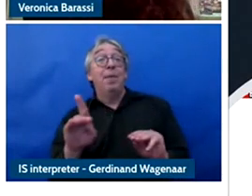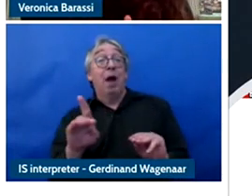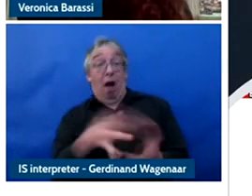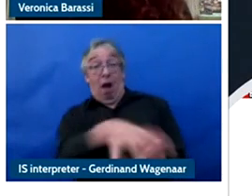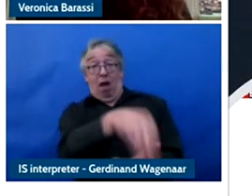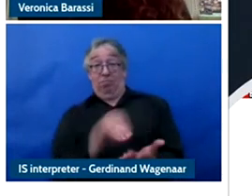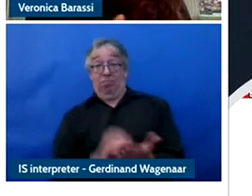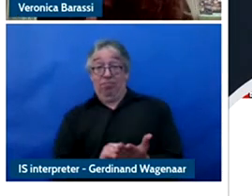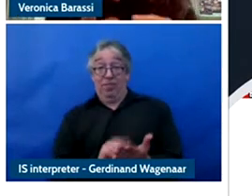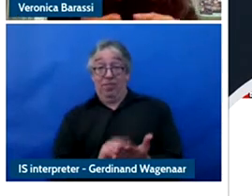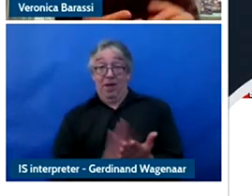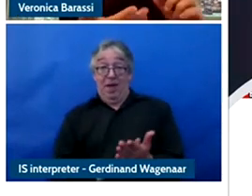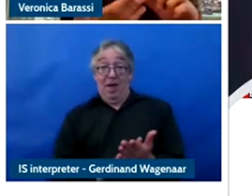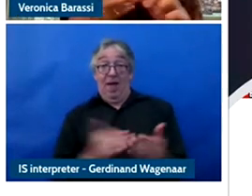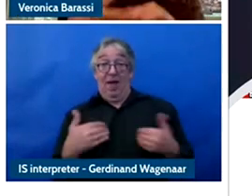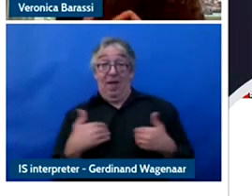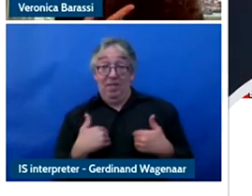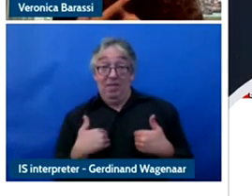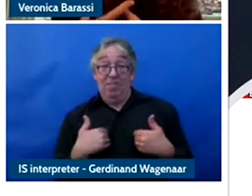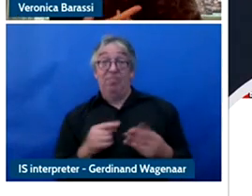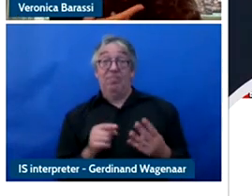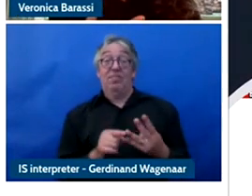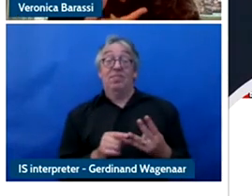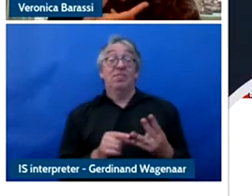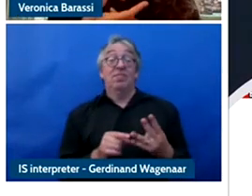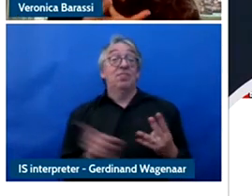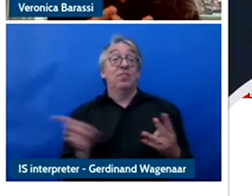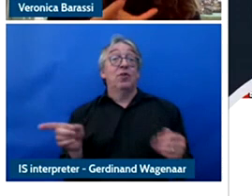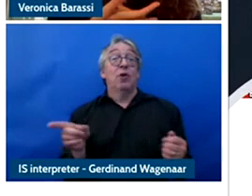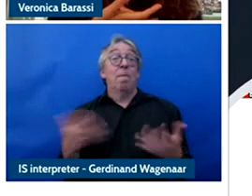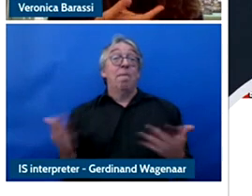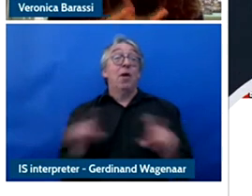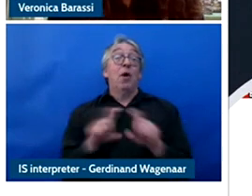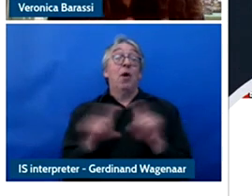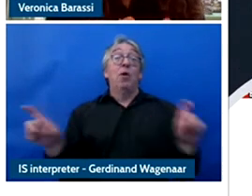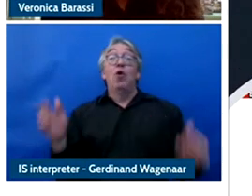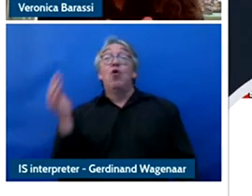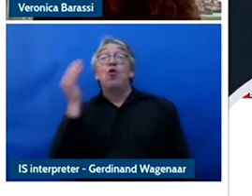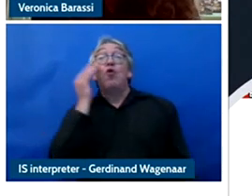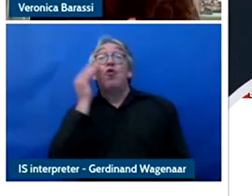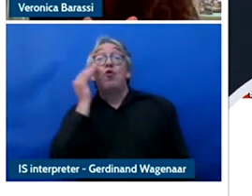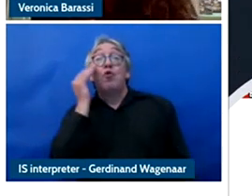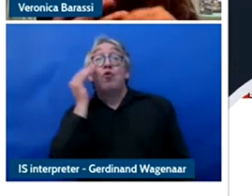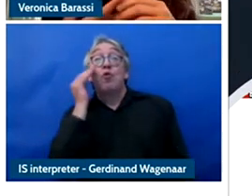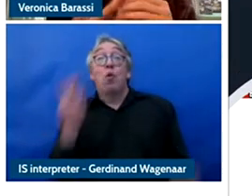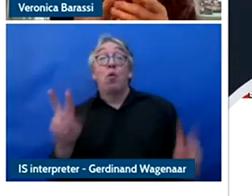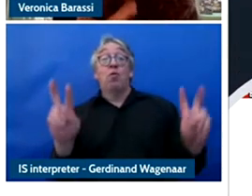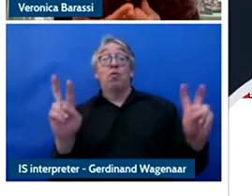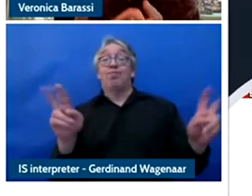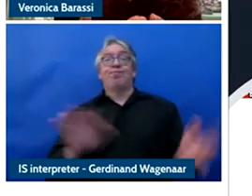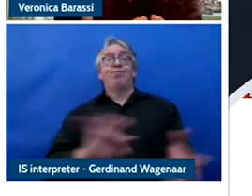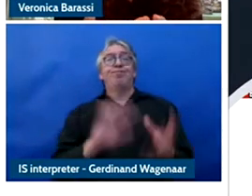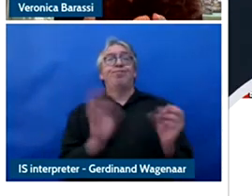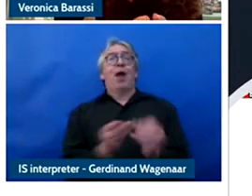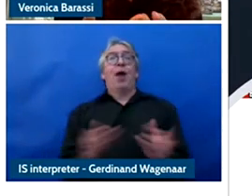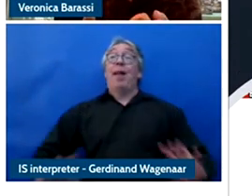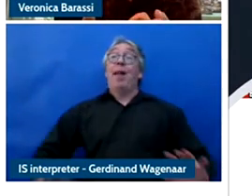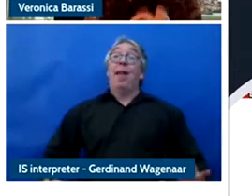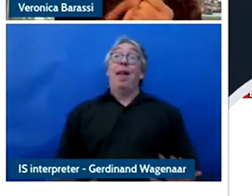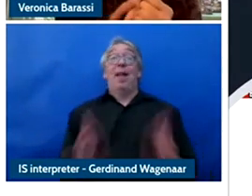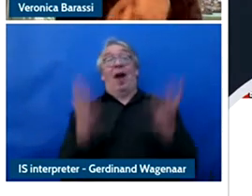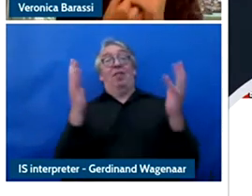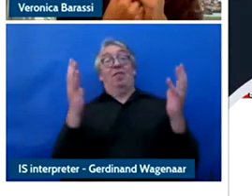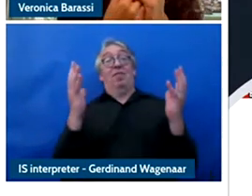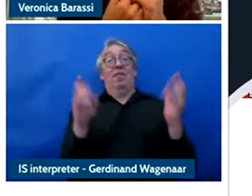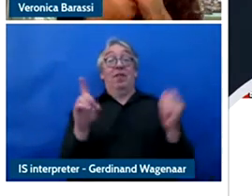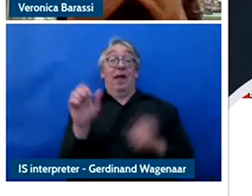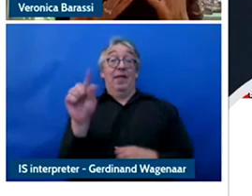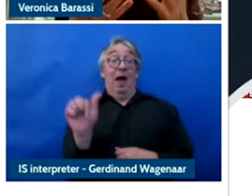sector and they have access to what are defined as formized data in 2019, 2018